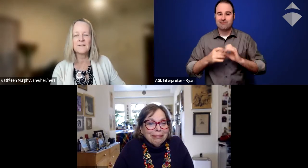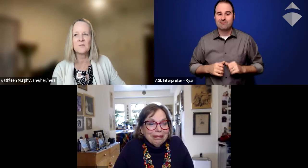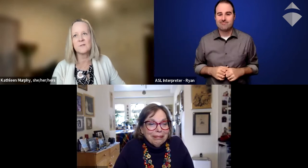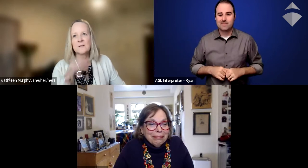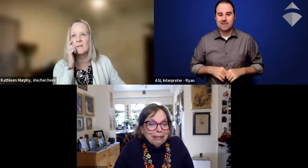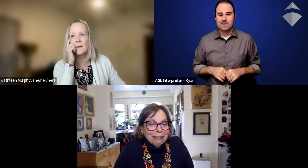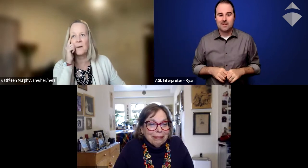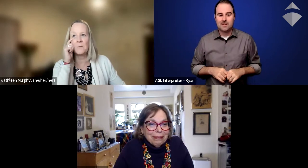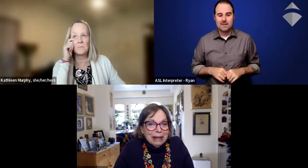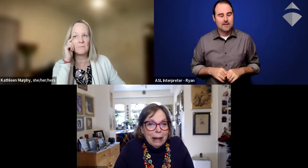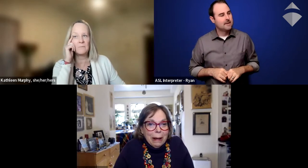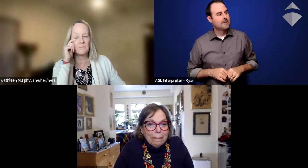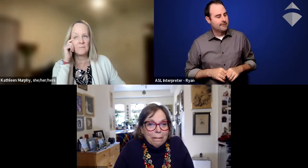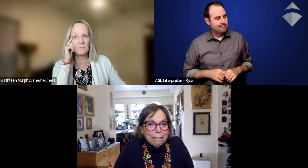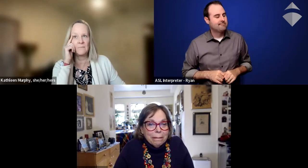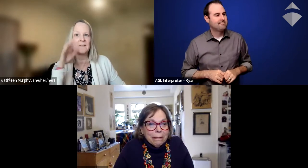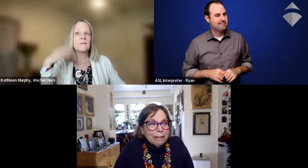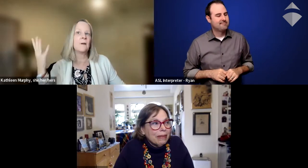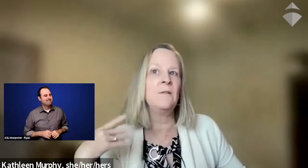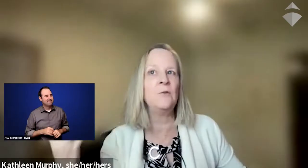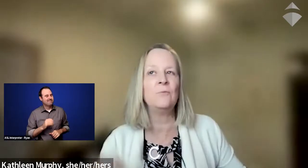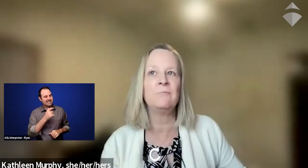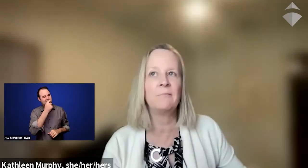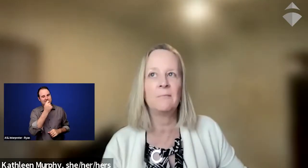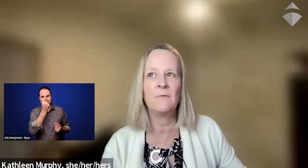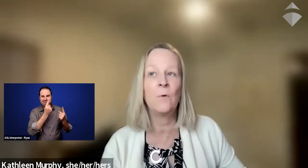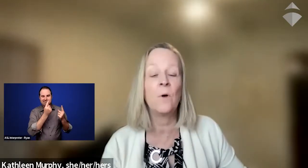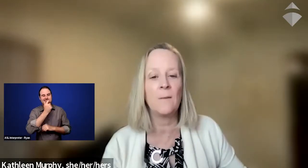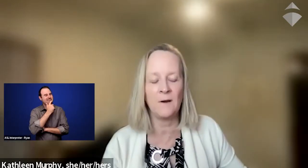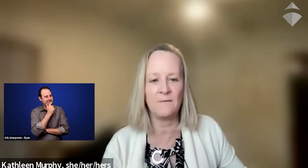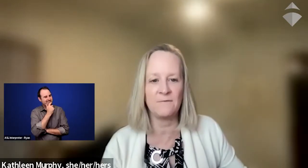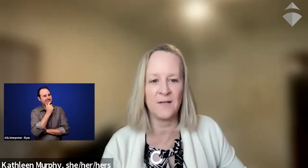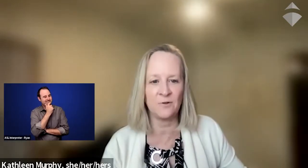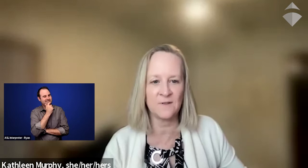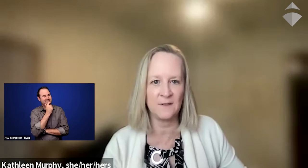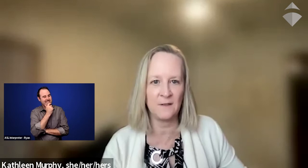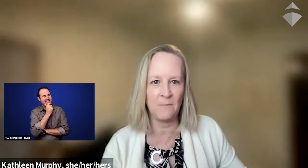Yeah, it's interesting to think about. That's a new form of diversity